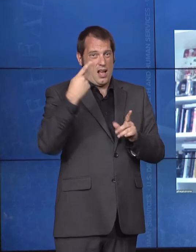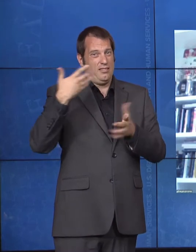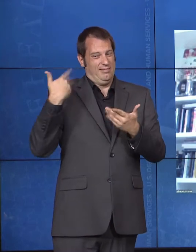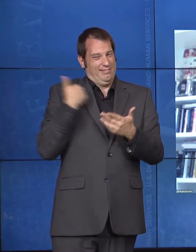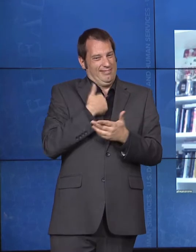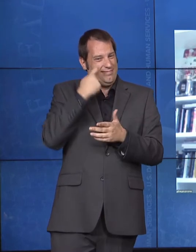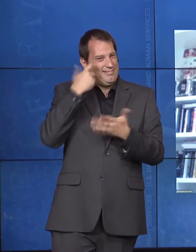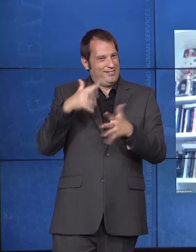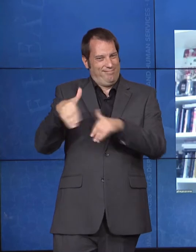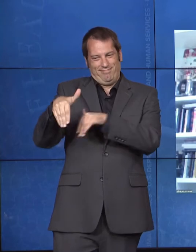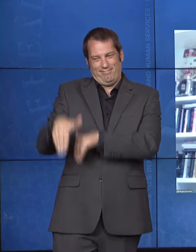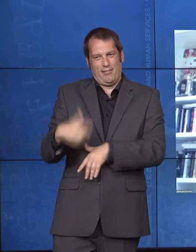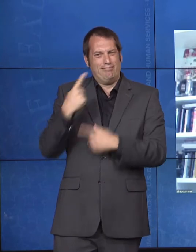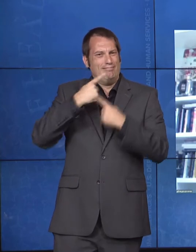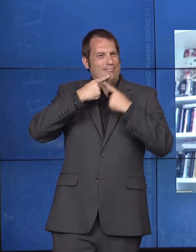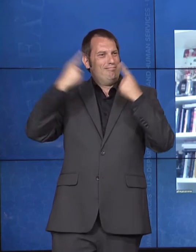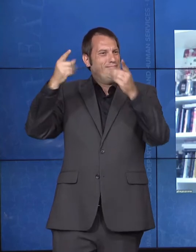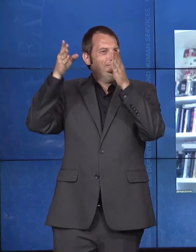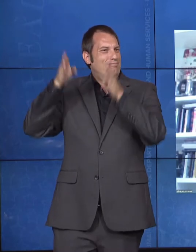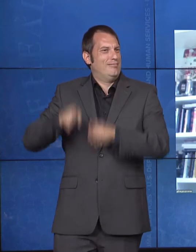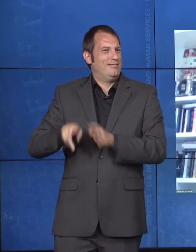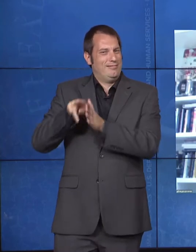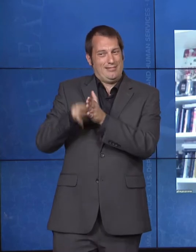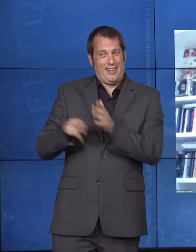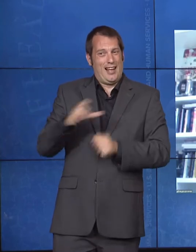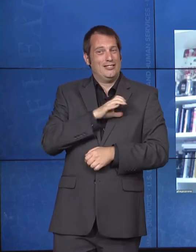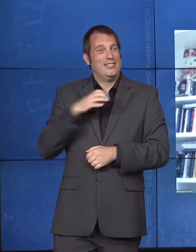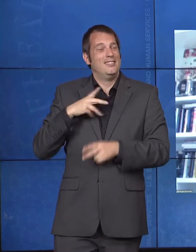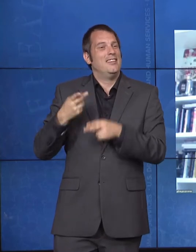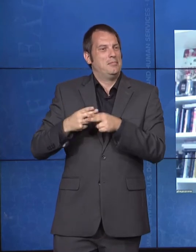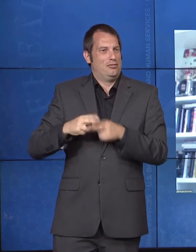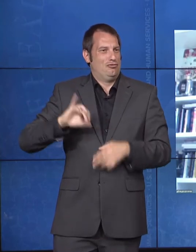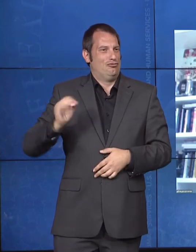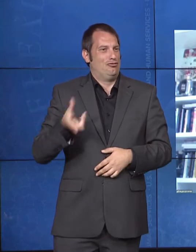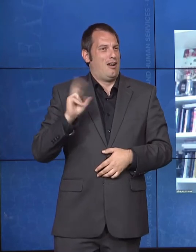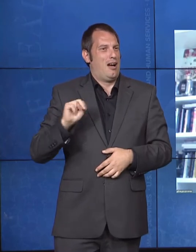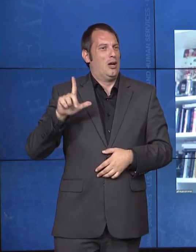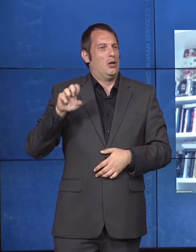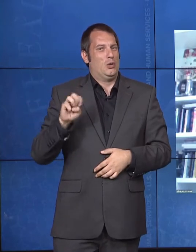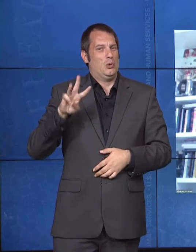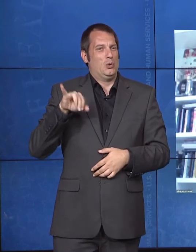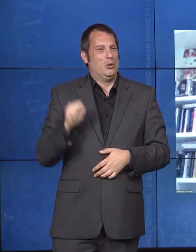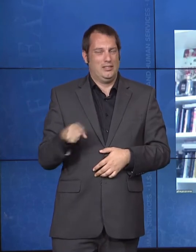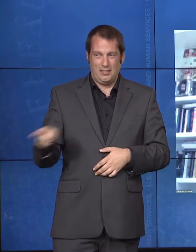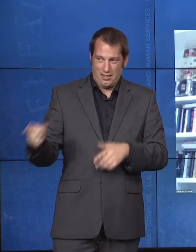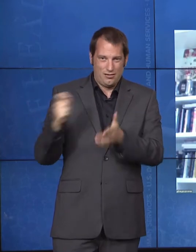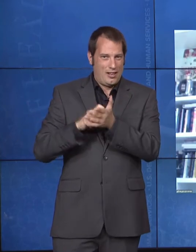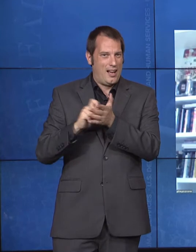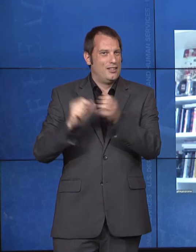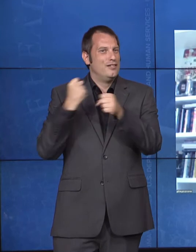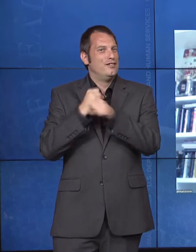rider. And I was struck by one of the images where he was denied access to a bus and -- because